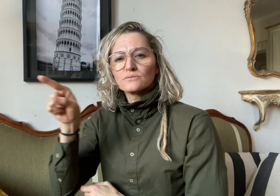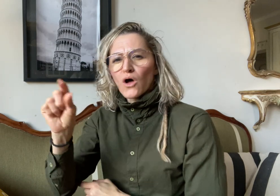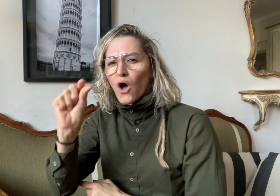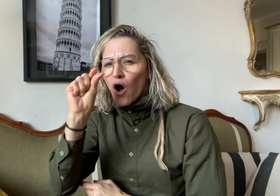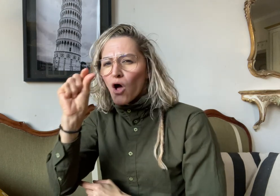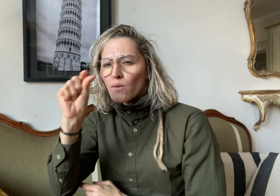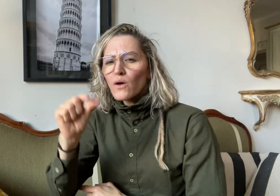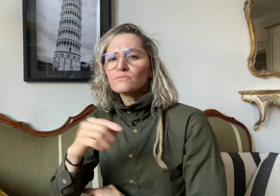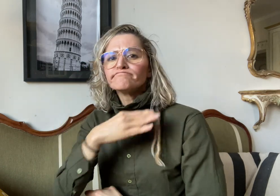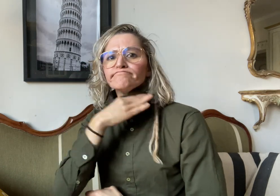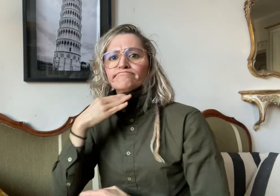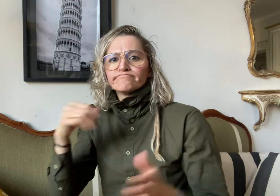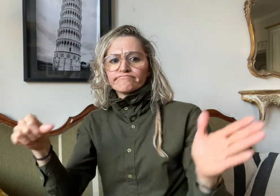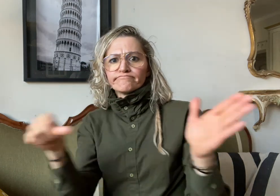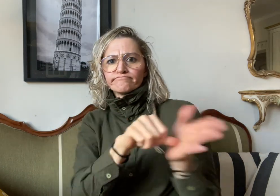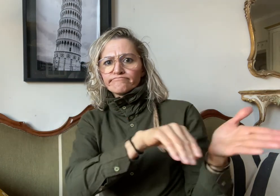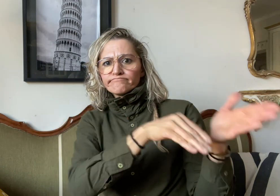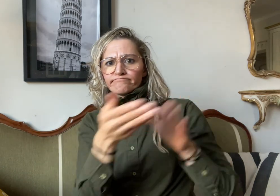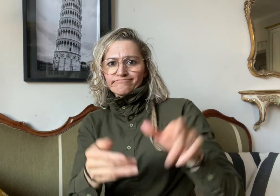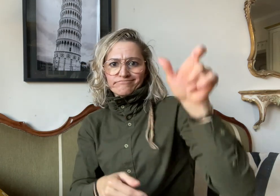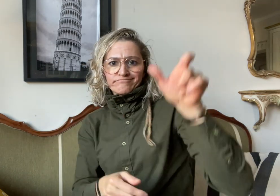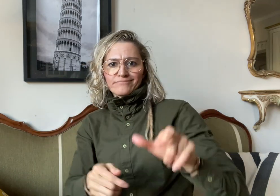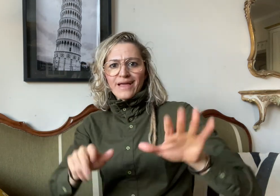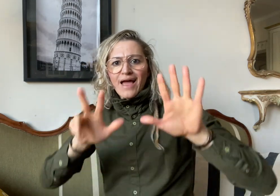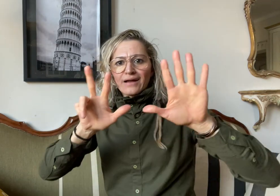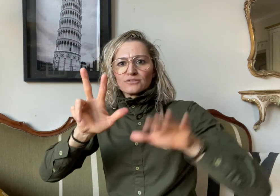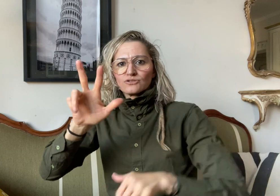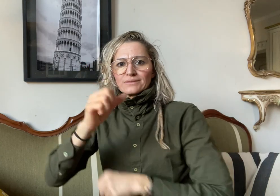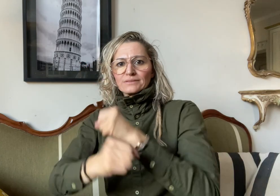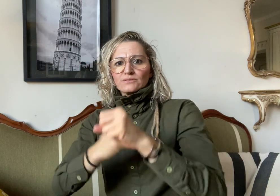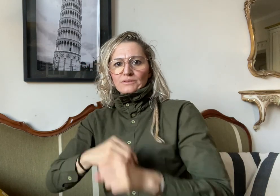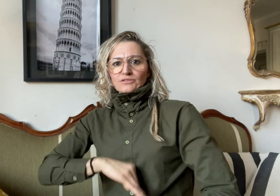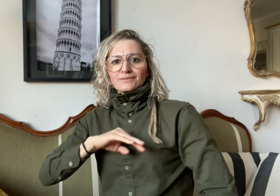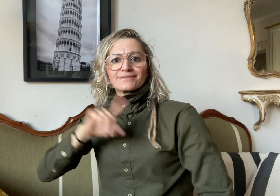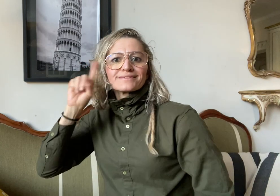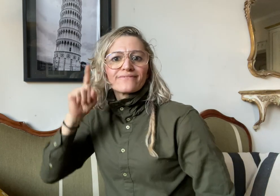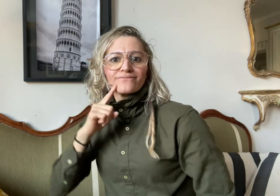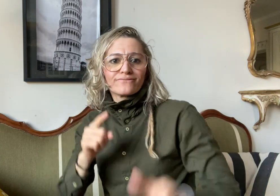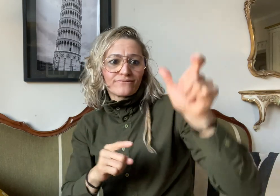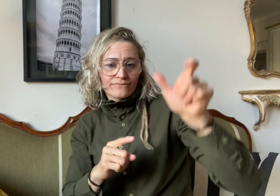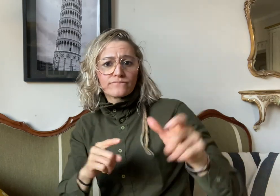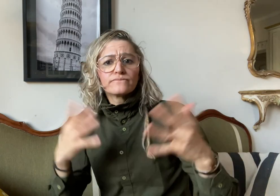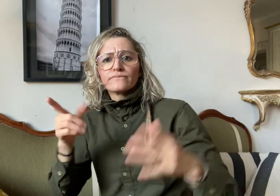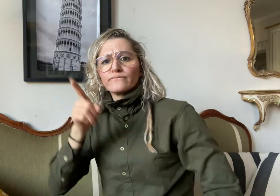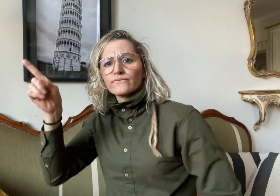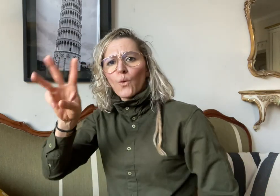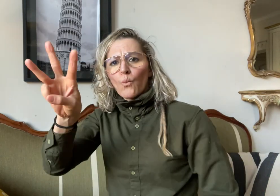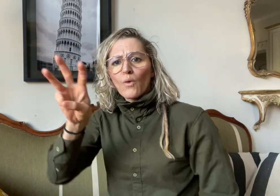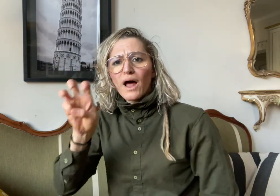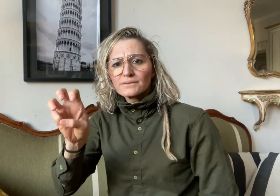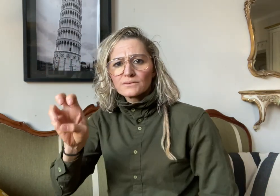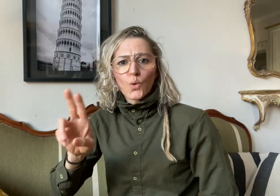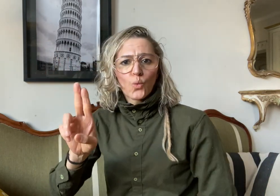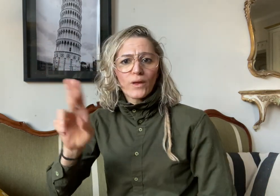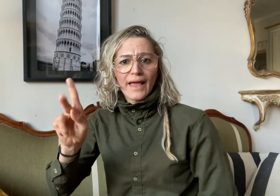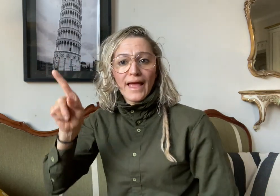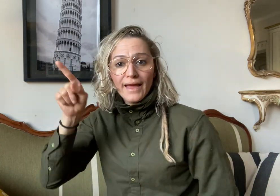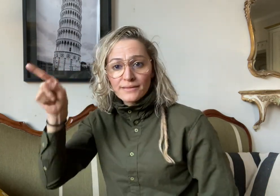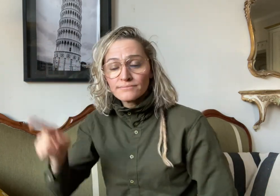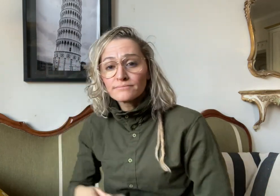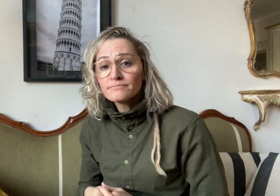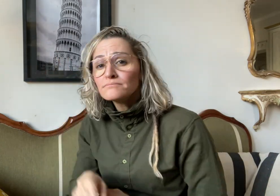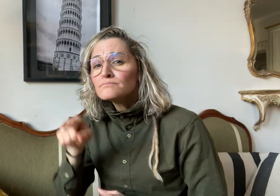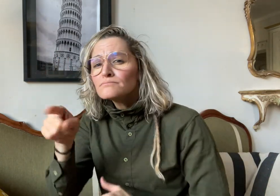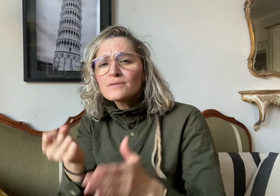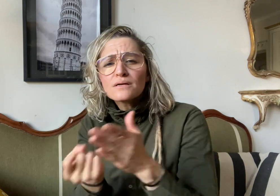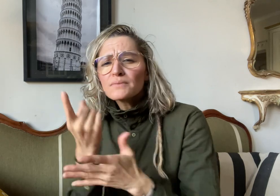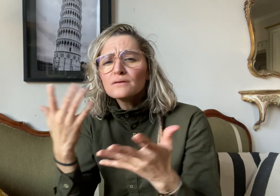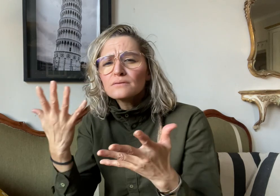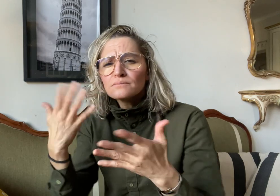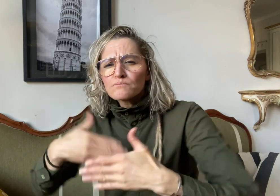in Wales, United Kingdom. Early in the morning while the Deaf customer